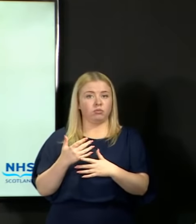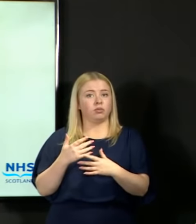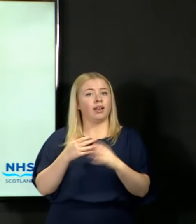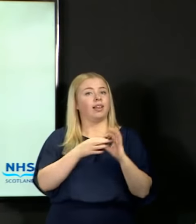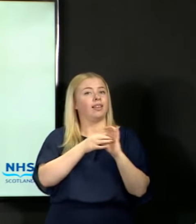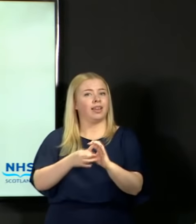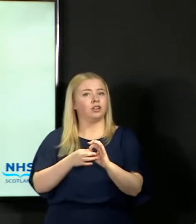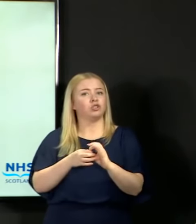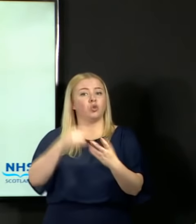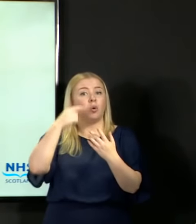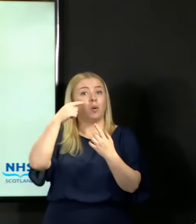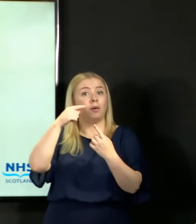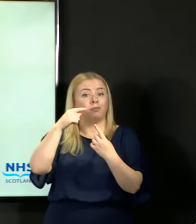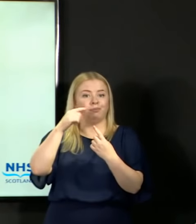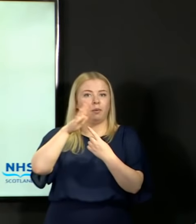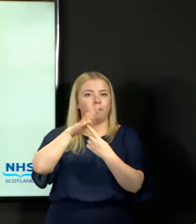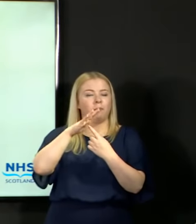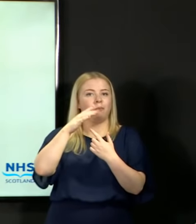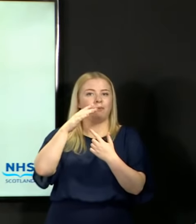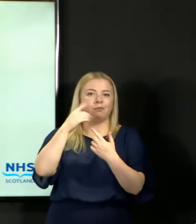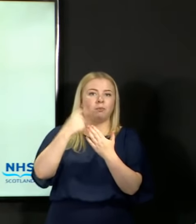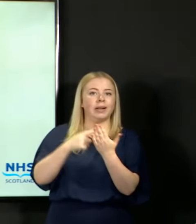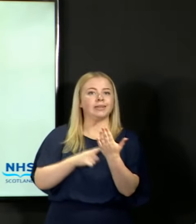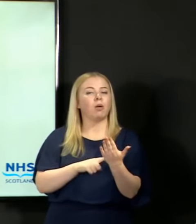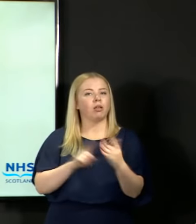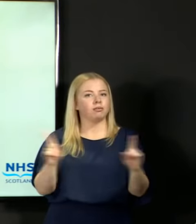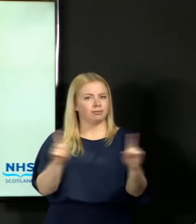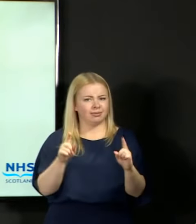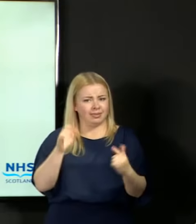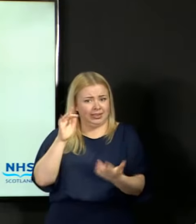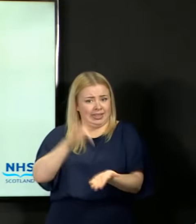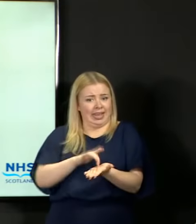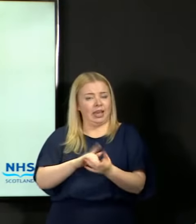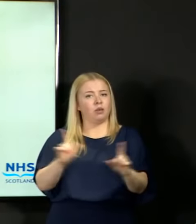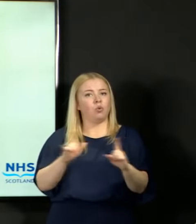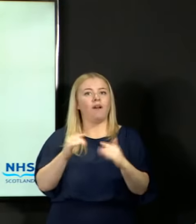heart of those principles was the importance of fairness to all learners.